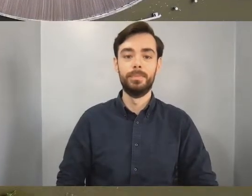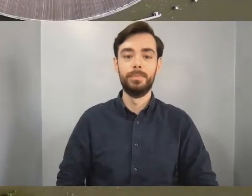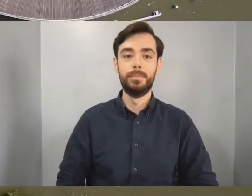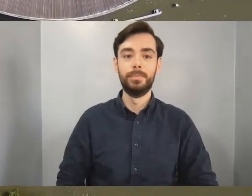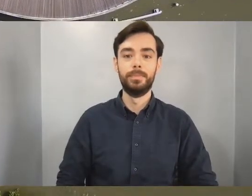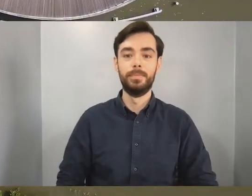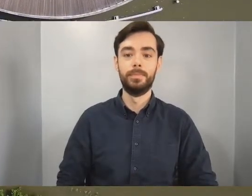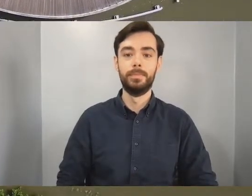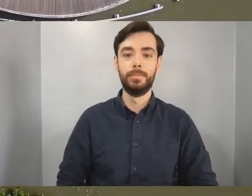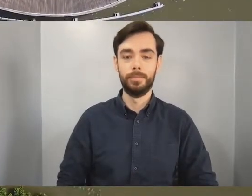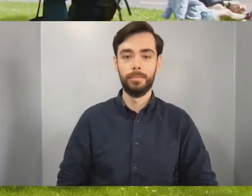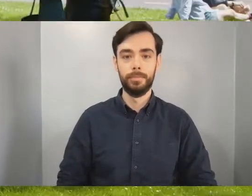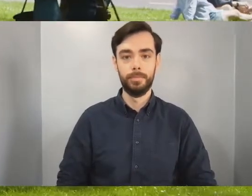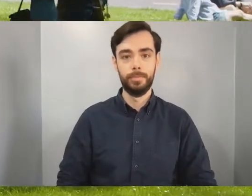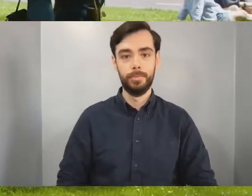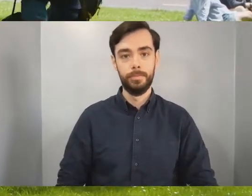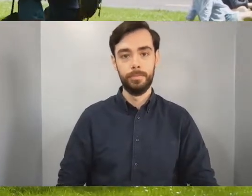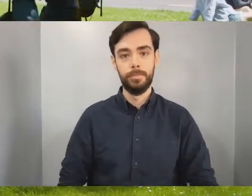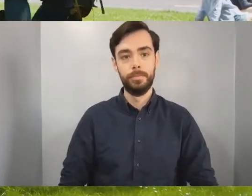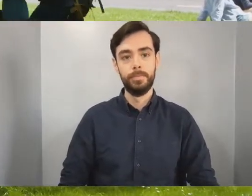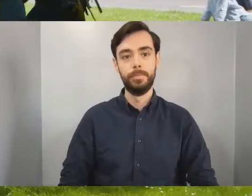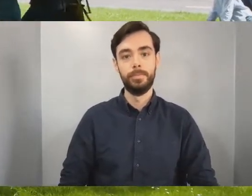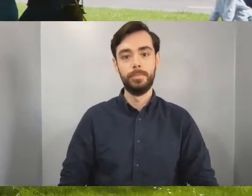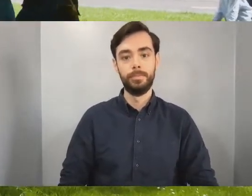The best thing about living in the city is it's potentially the best student city in